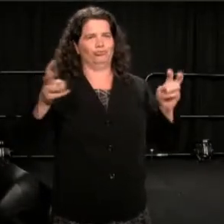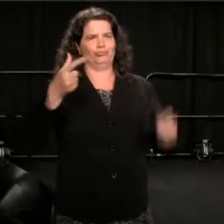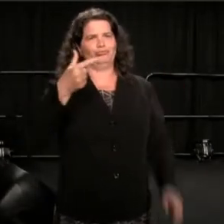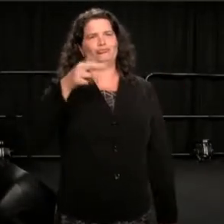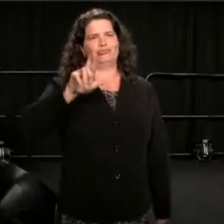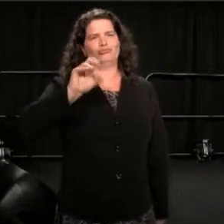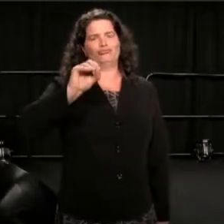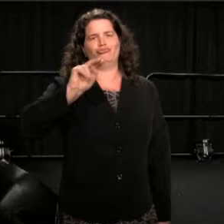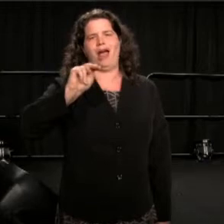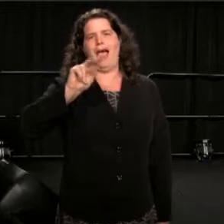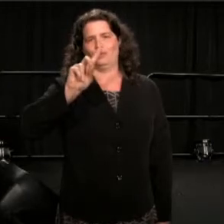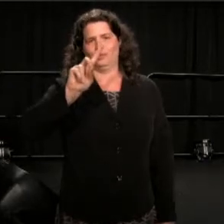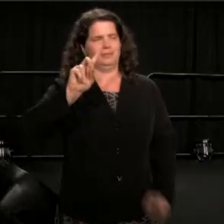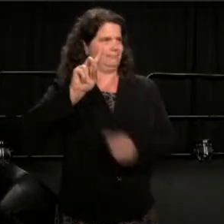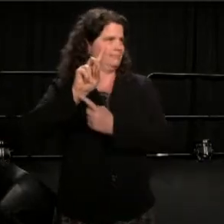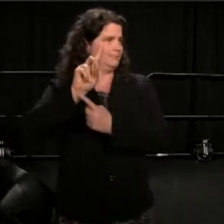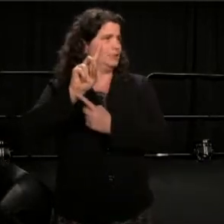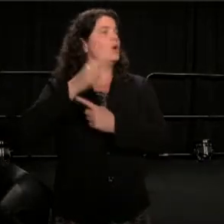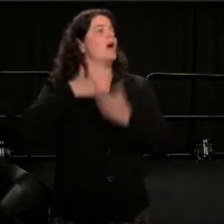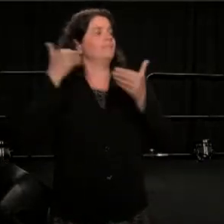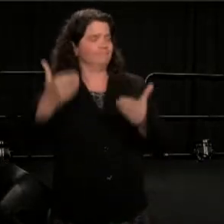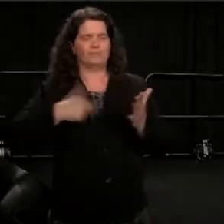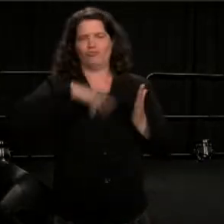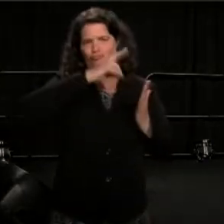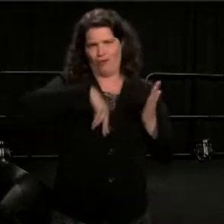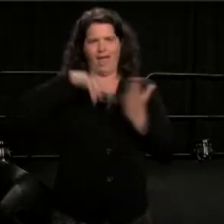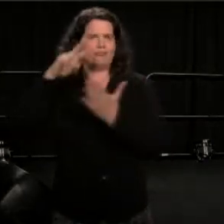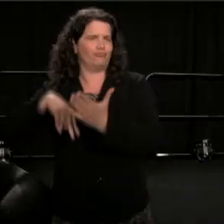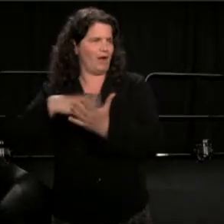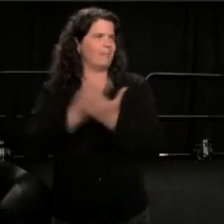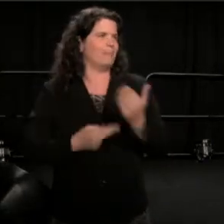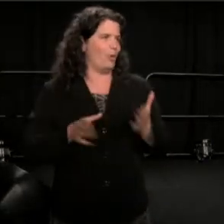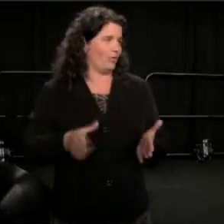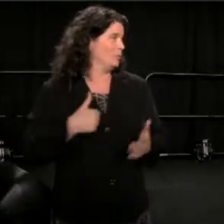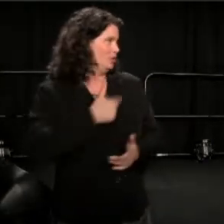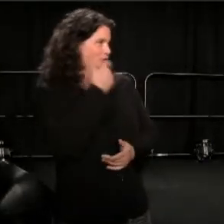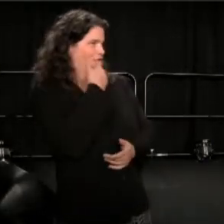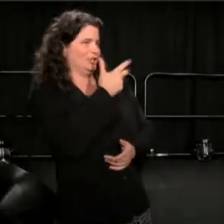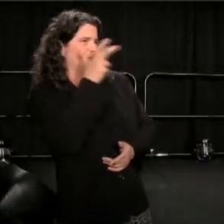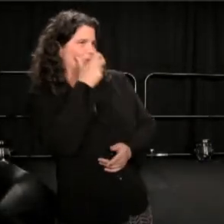I read both. We've had the advantage of hearing some of it today.